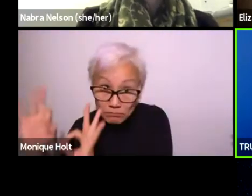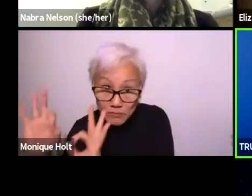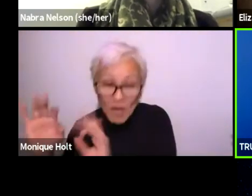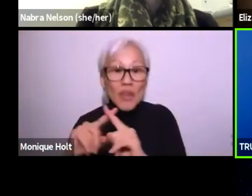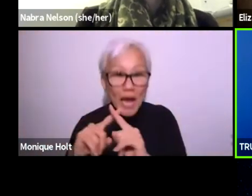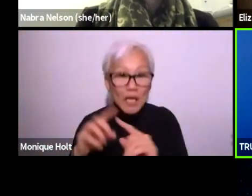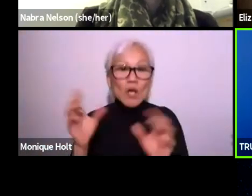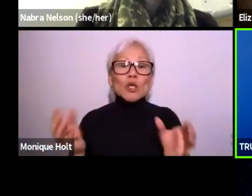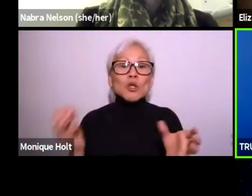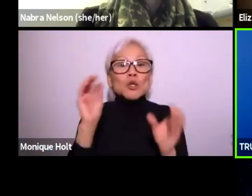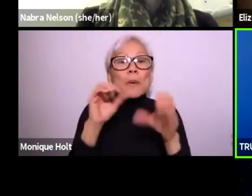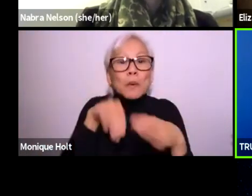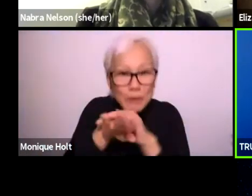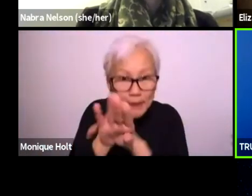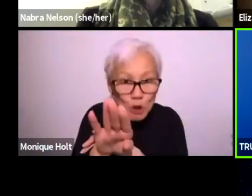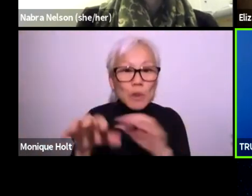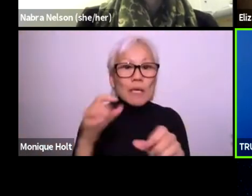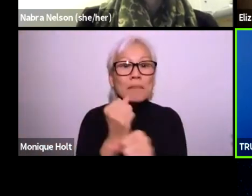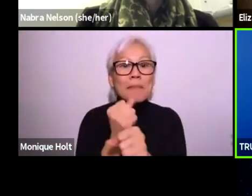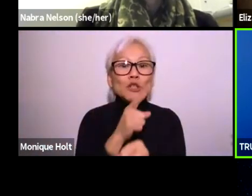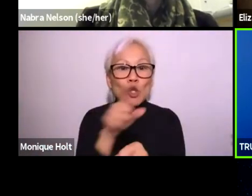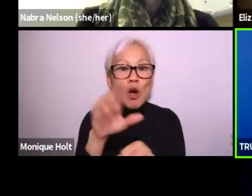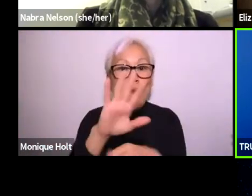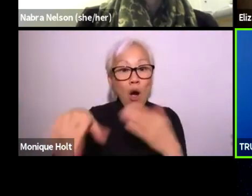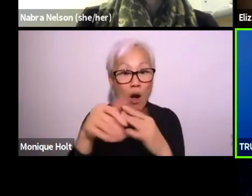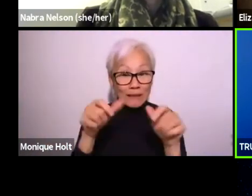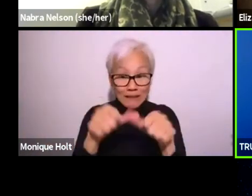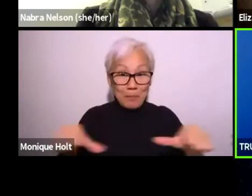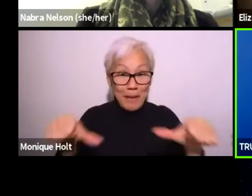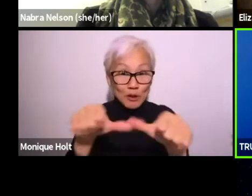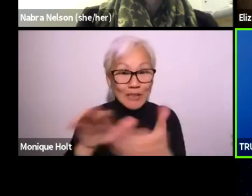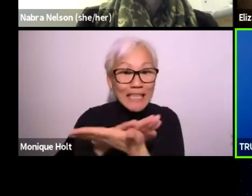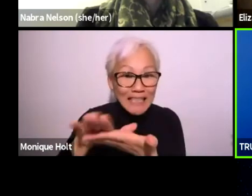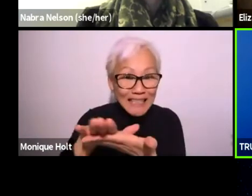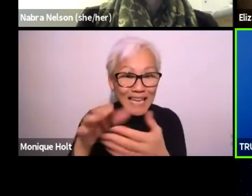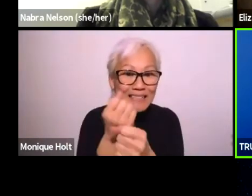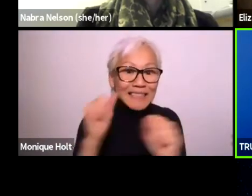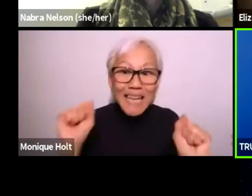they all have to be negative, and then you go in to a space